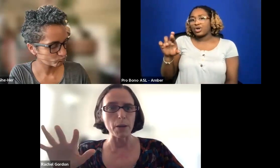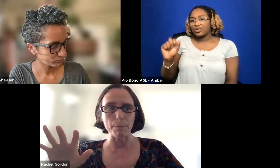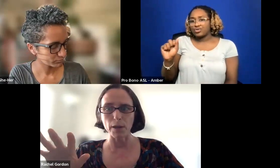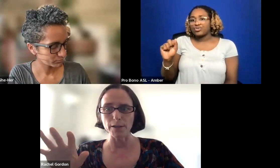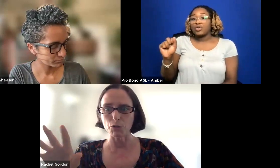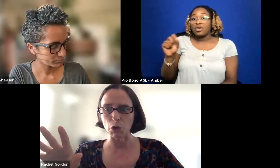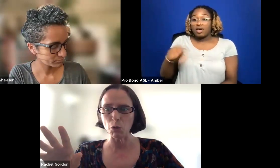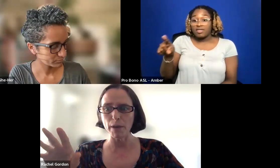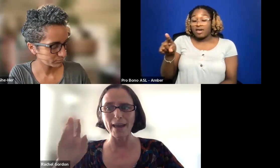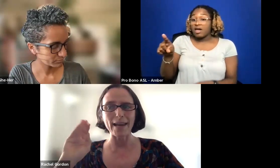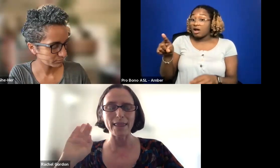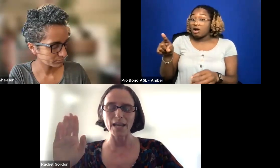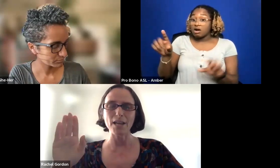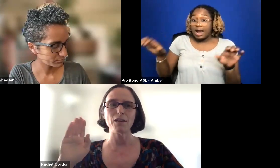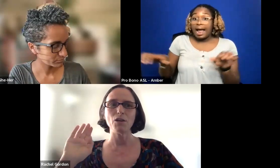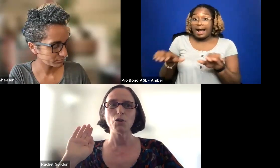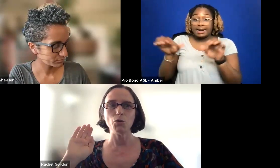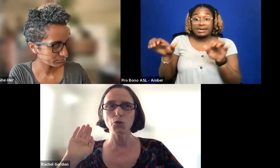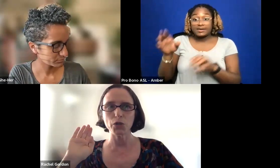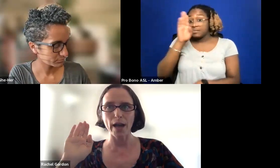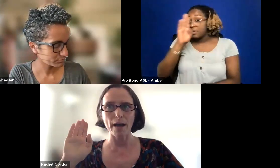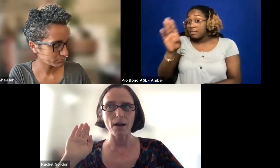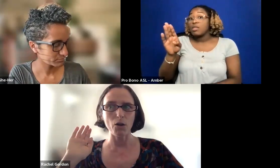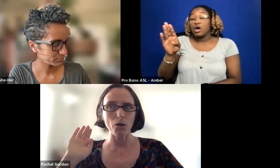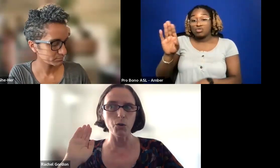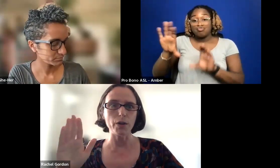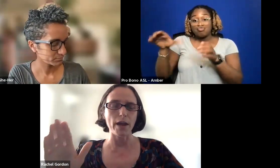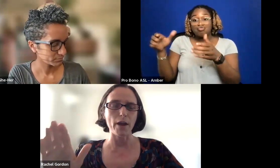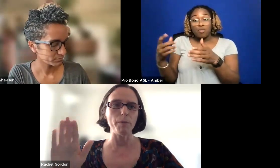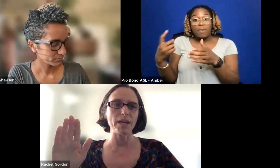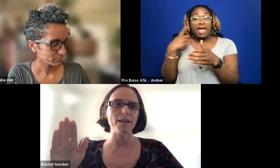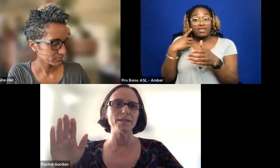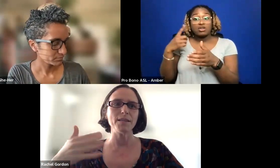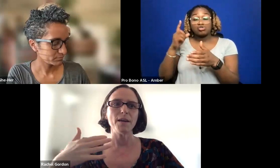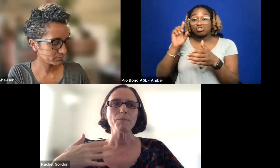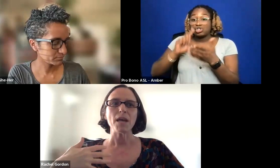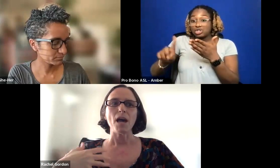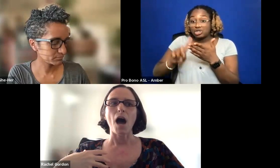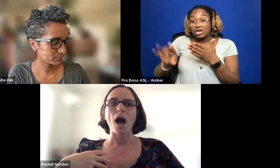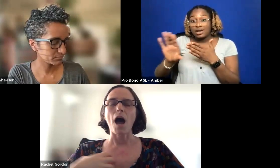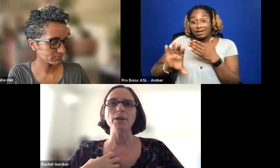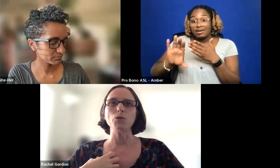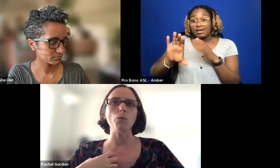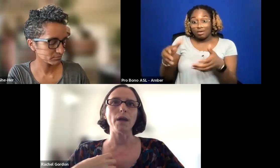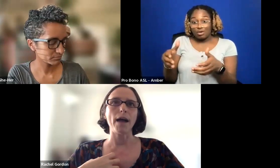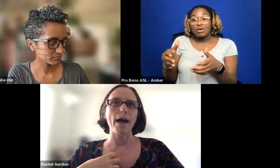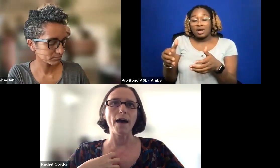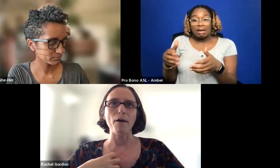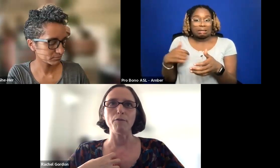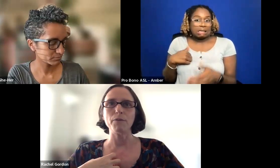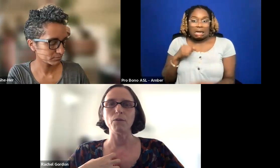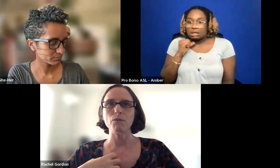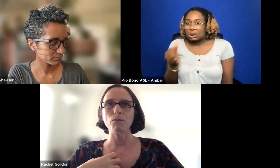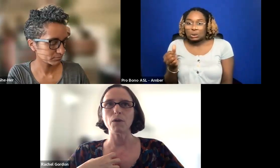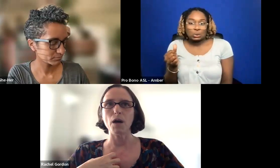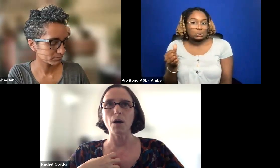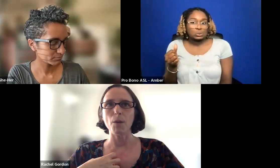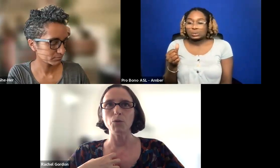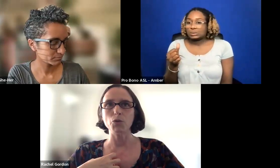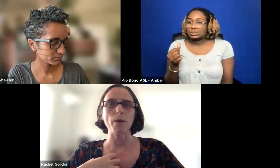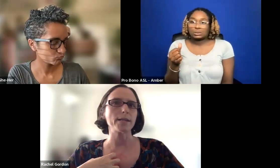I THINK YOU SHOULD LOOK THERE BECAUSE I DON'T HAVE DIRECT EXPERIENCE FROM FILMMAKER S TELLING ME